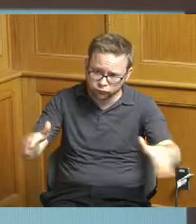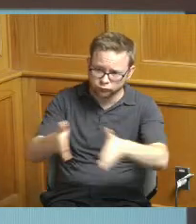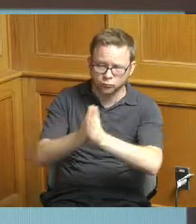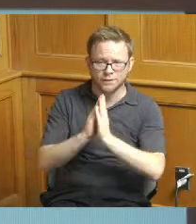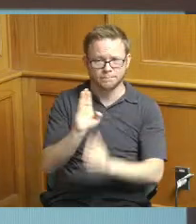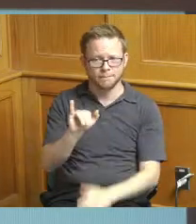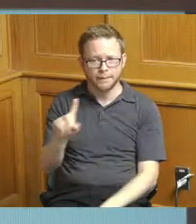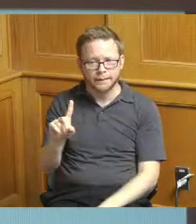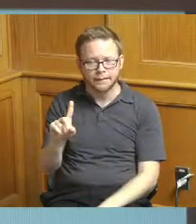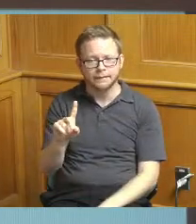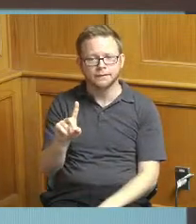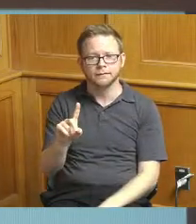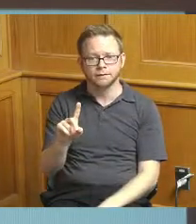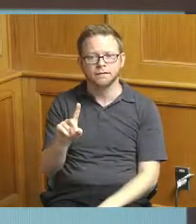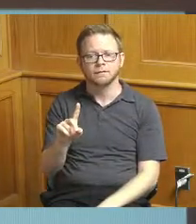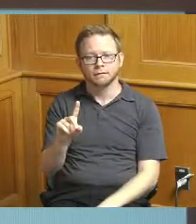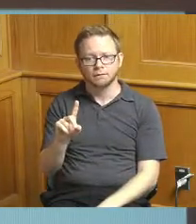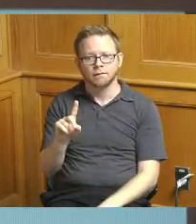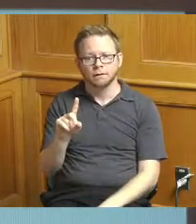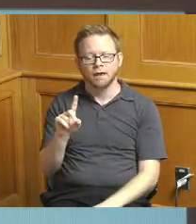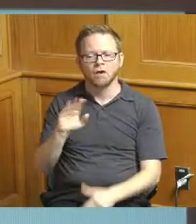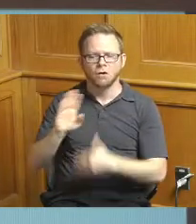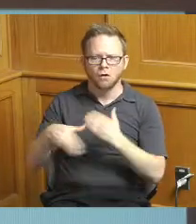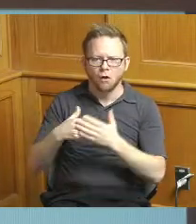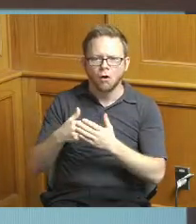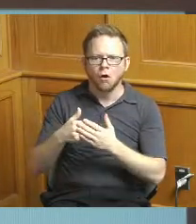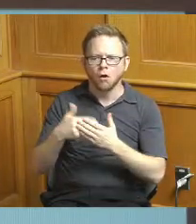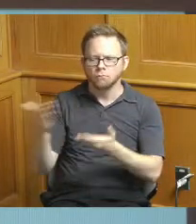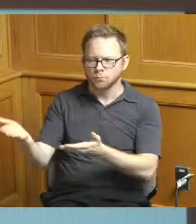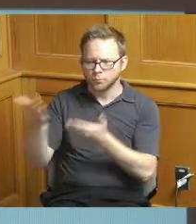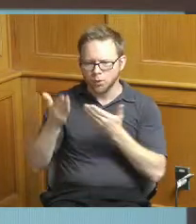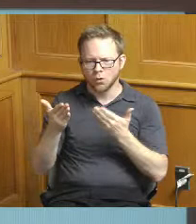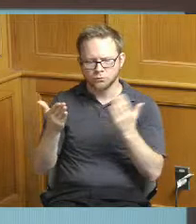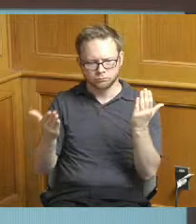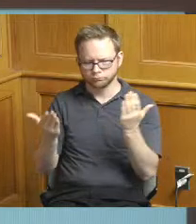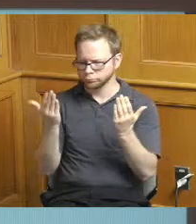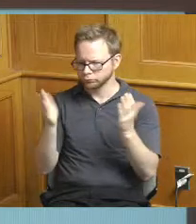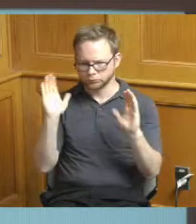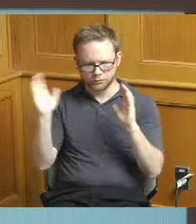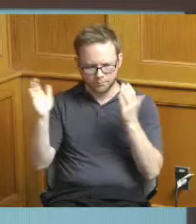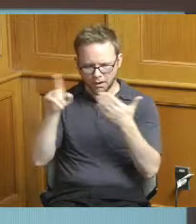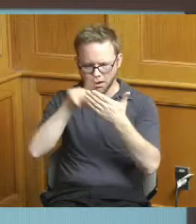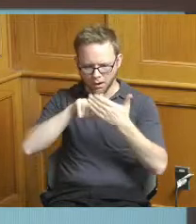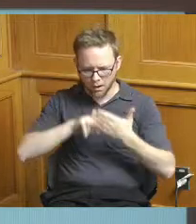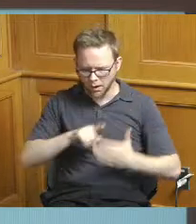the evaluation of all the proposals we have you know committees and so all of that needs to be